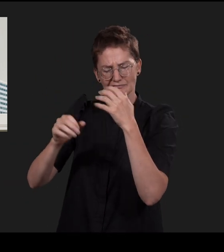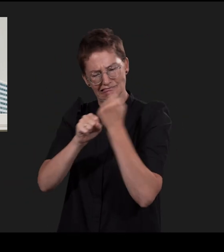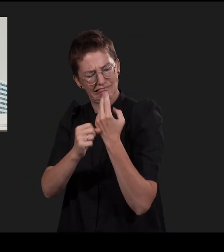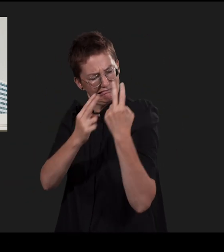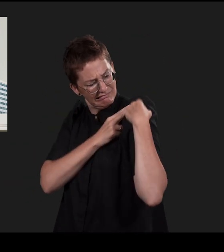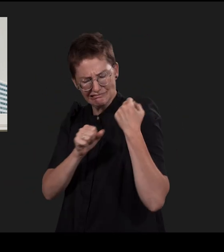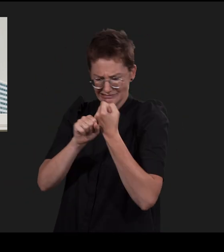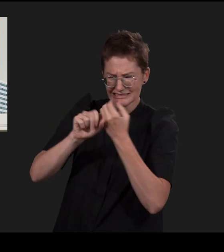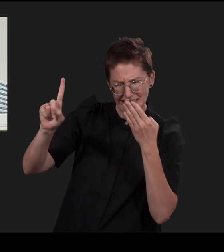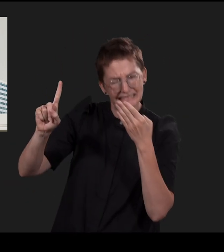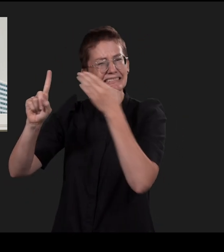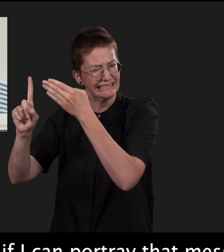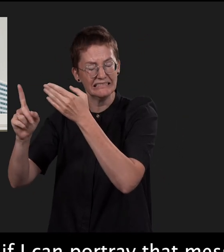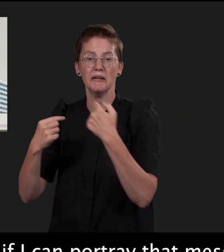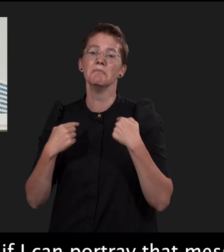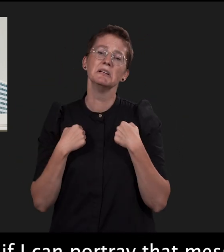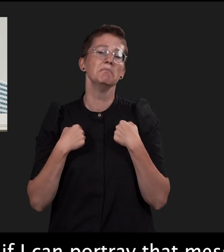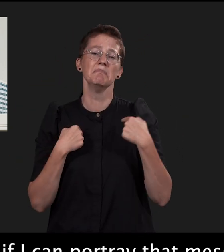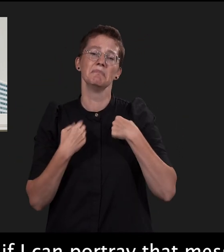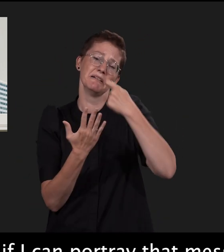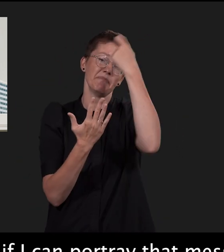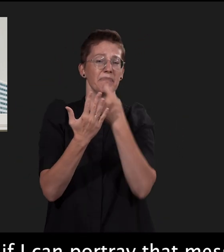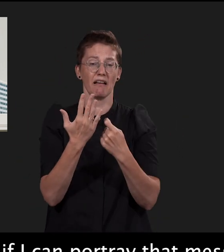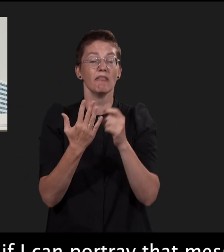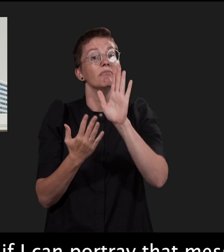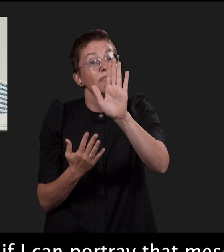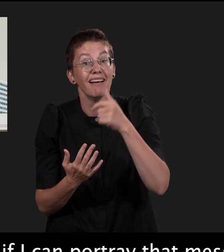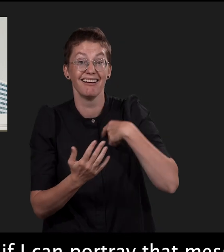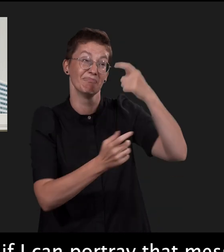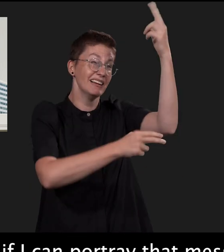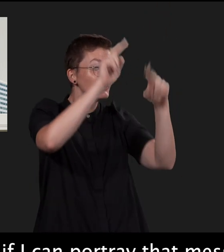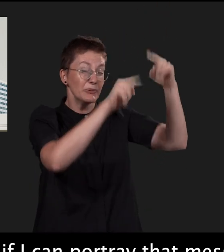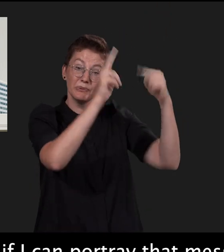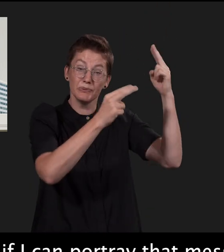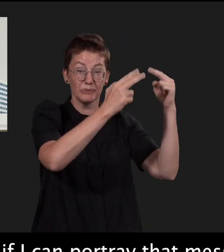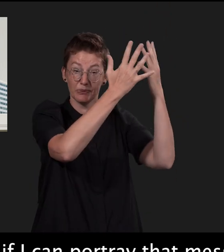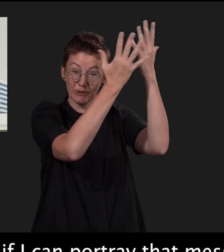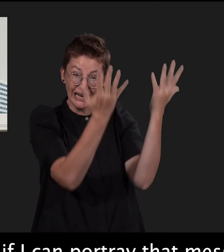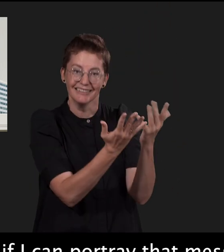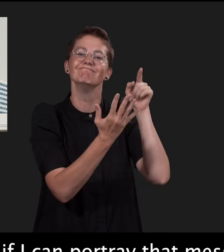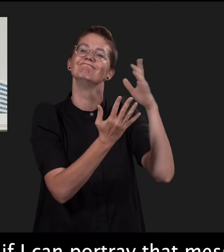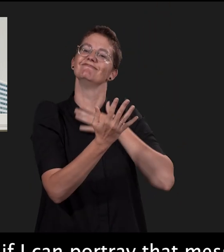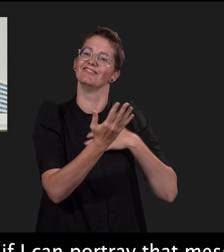and in that regard, I’m just a painter. But, if I can portray that message in my artwork and people can see